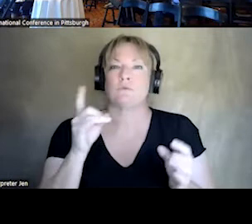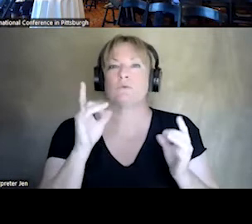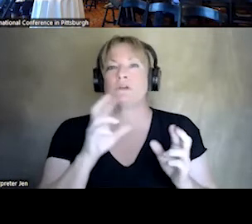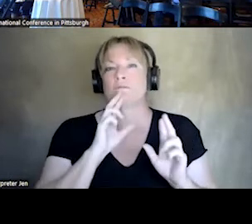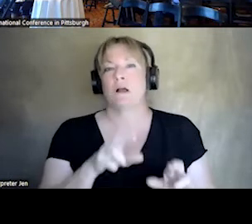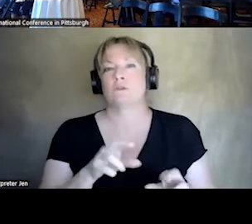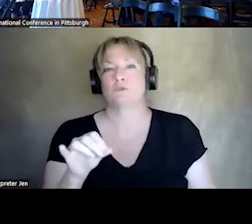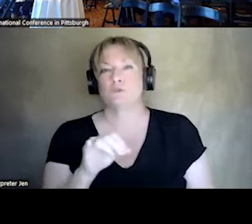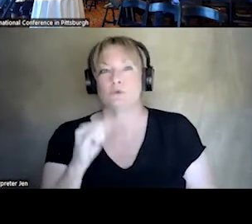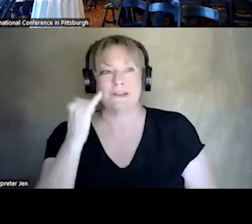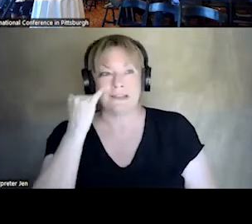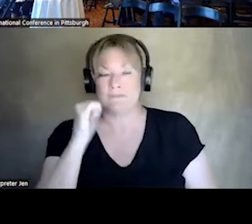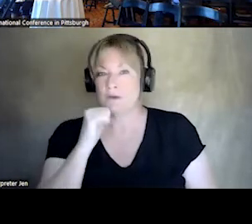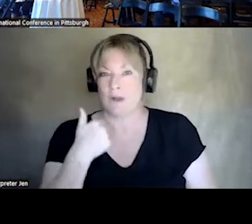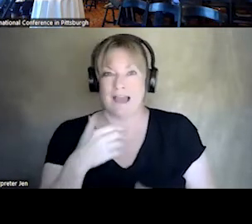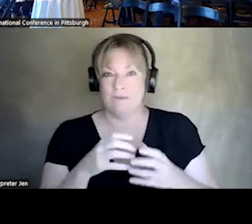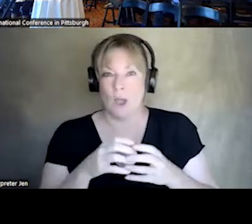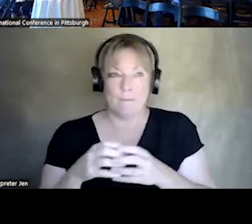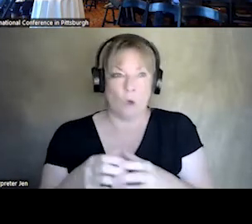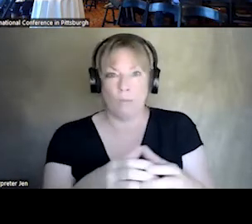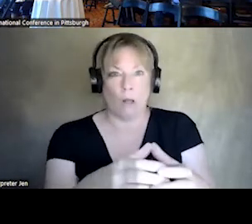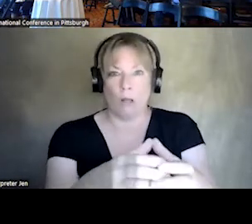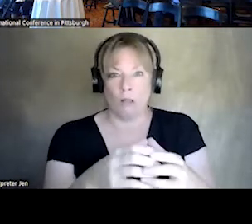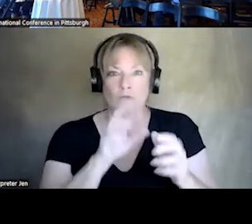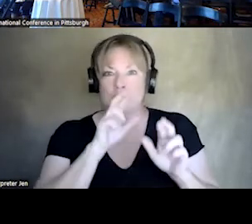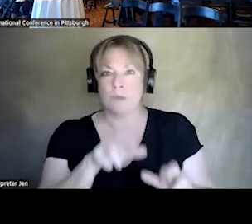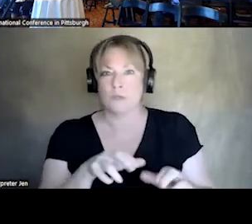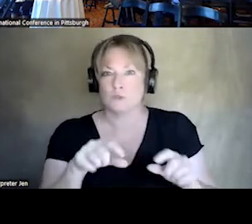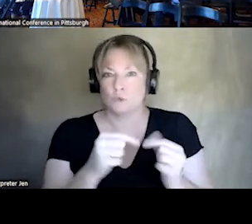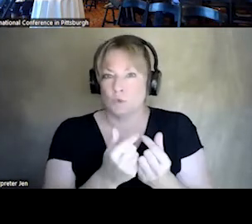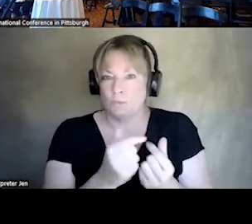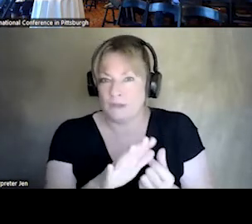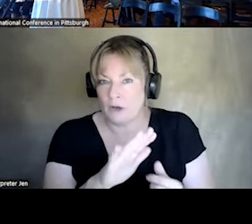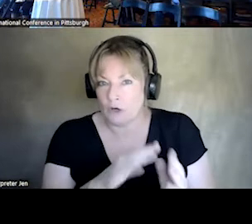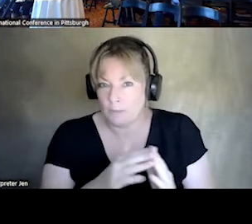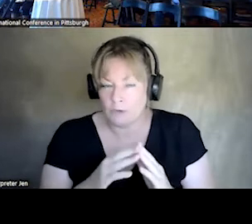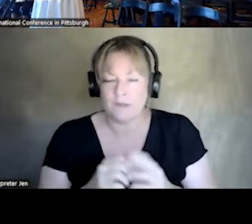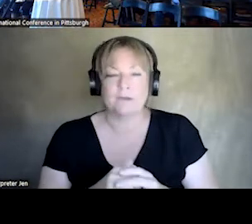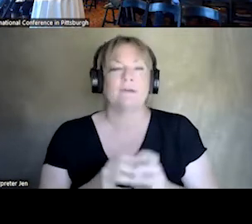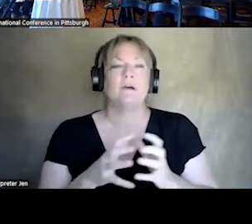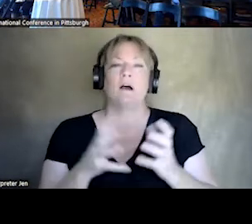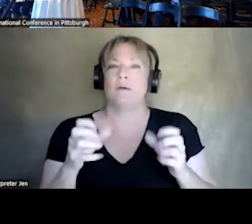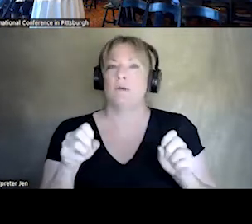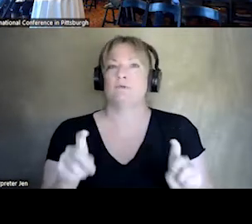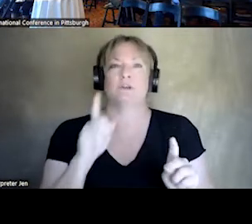CRISIS RESPONSE END TEE IN THEIR COMMUNITY. SO THERE IS A LOT OF TUNES FOR COLLABORATION.